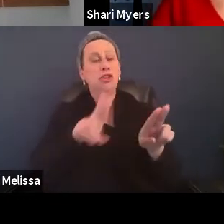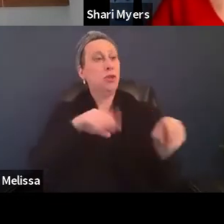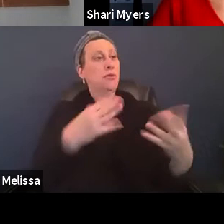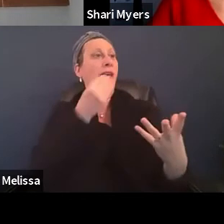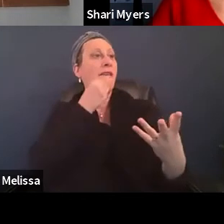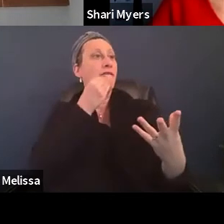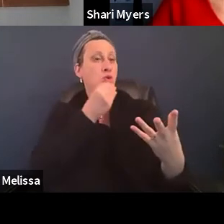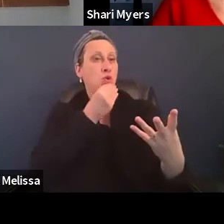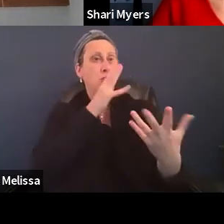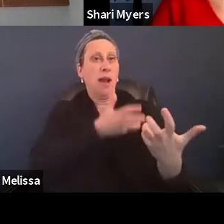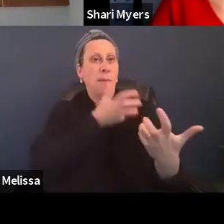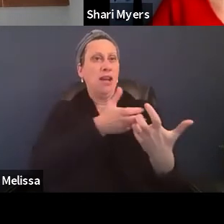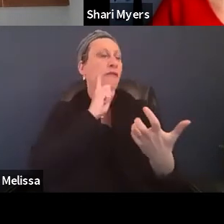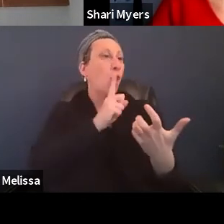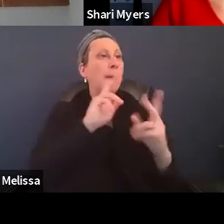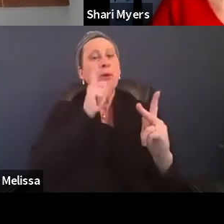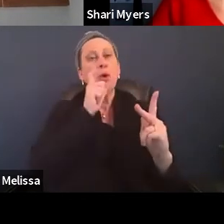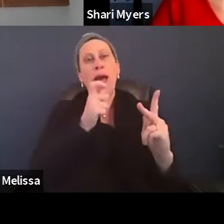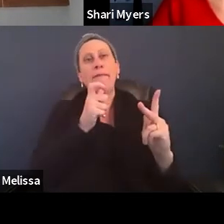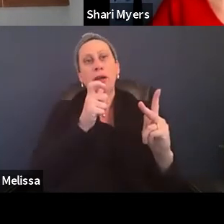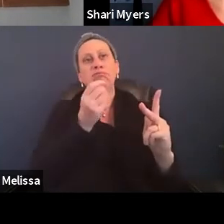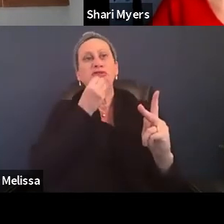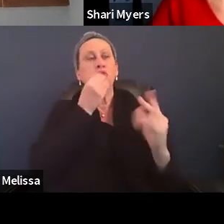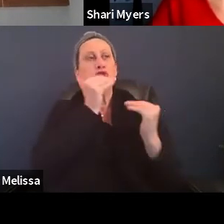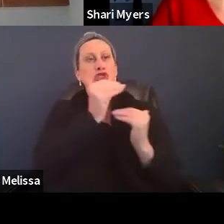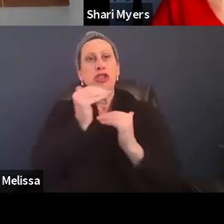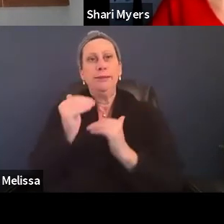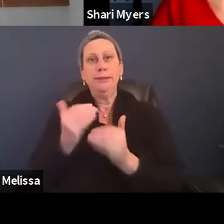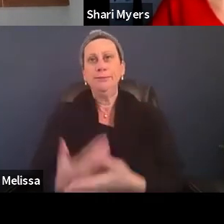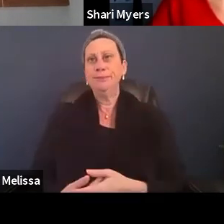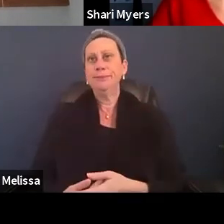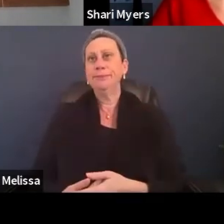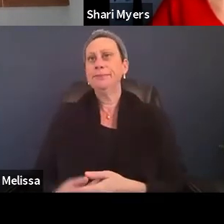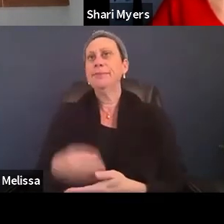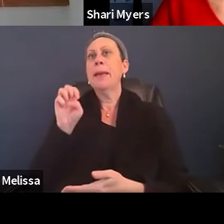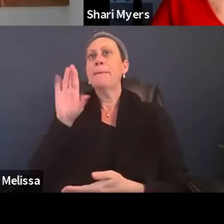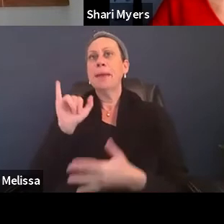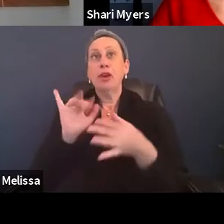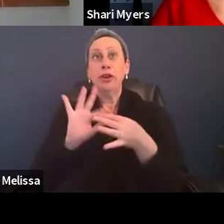for somebody that might have restrictions, dietary restrictions? I'll take that one.